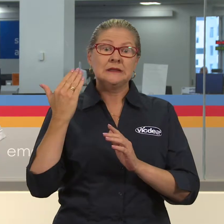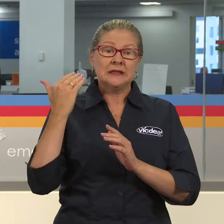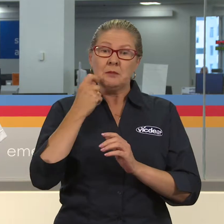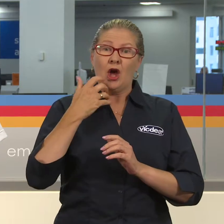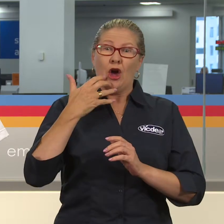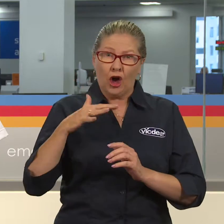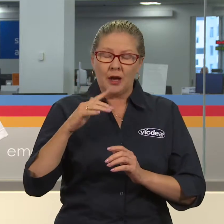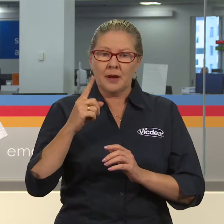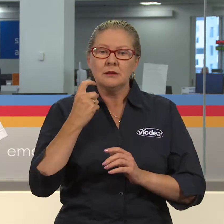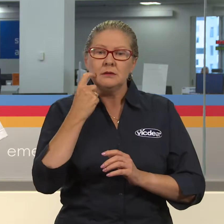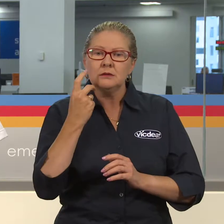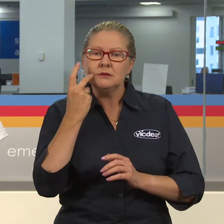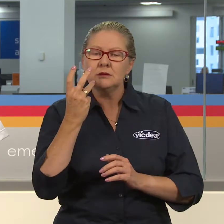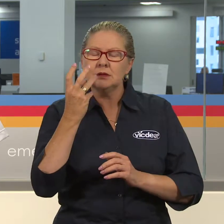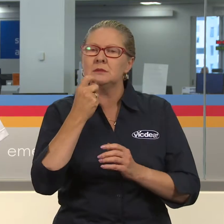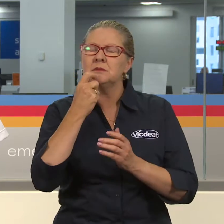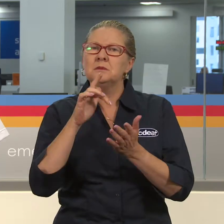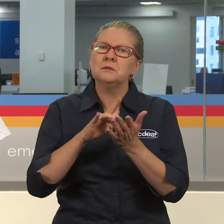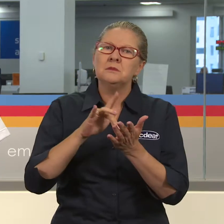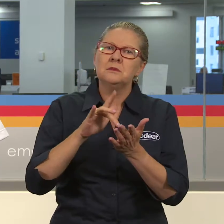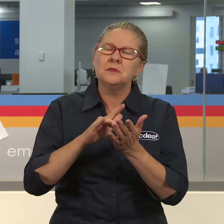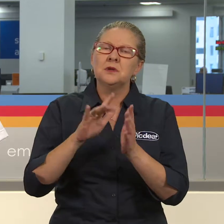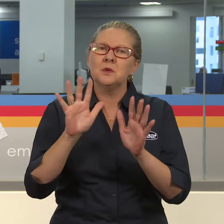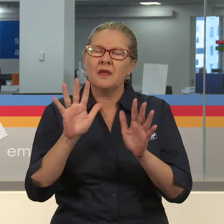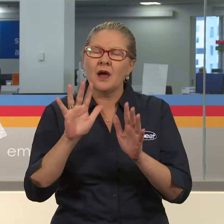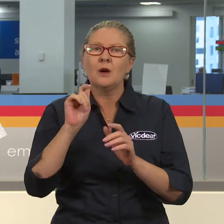And over the next few days it’s going to be mild weather and we move back to hot weather in the start of January.